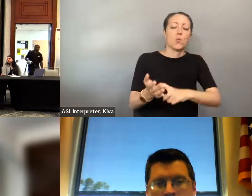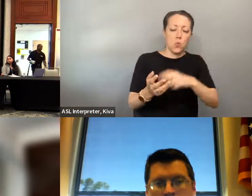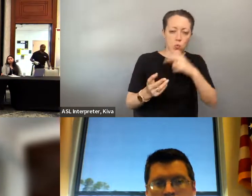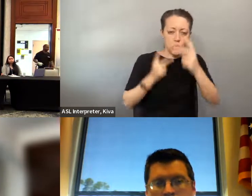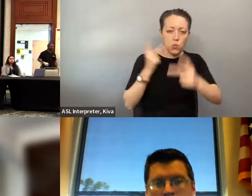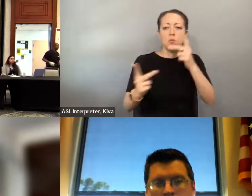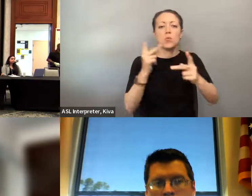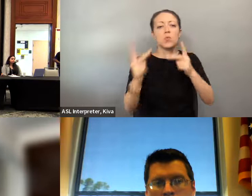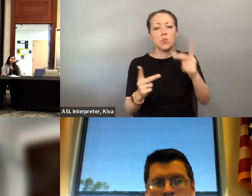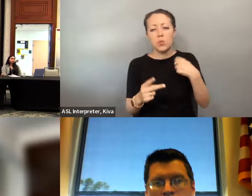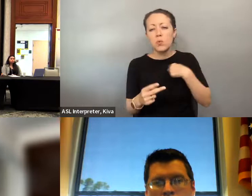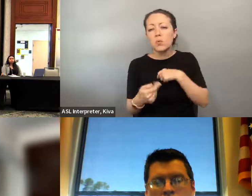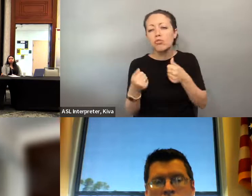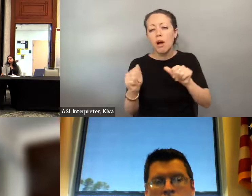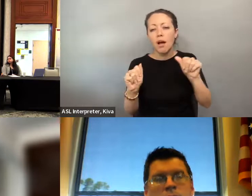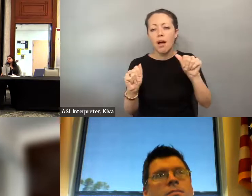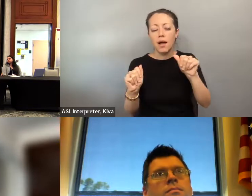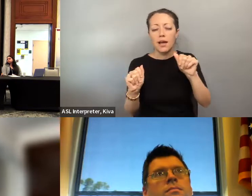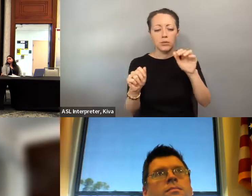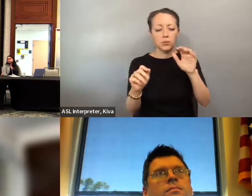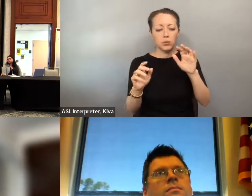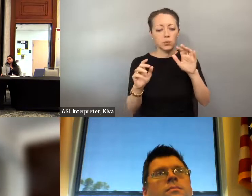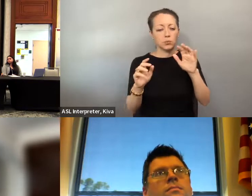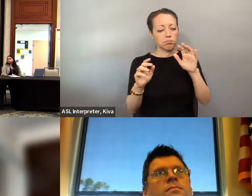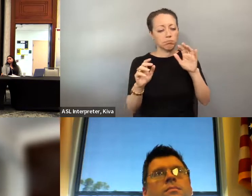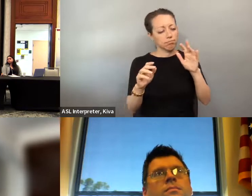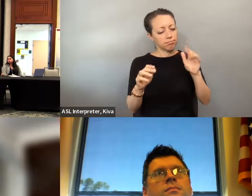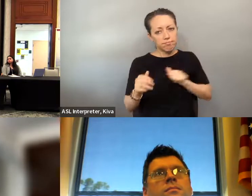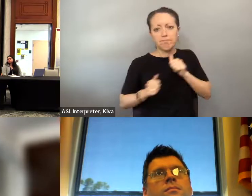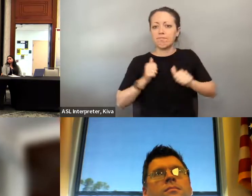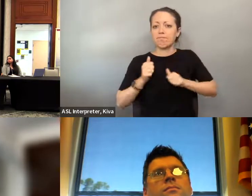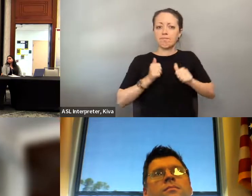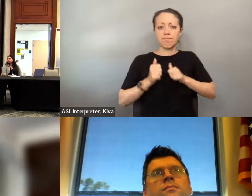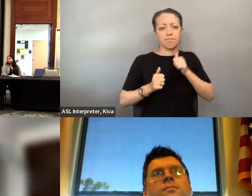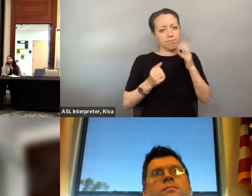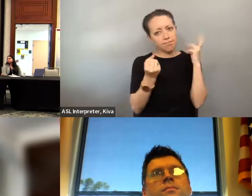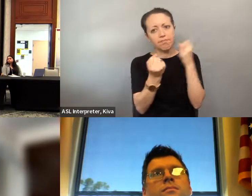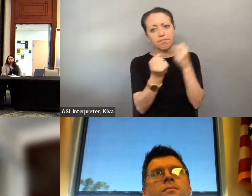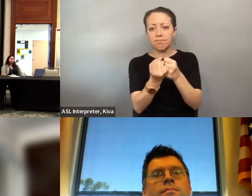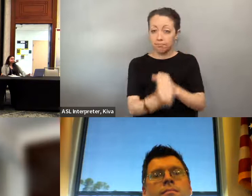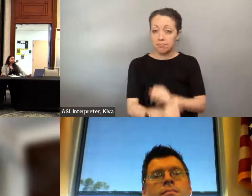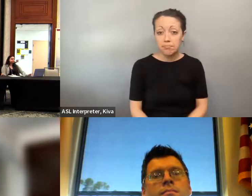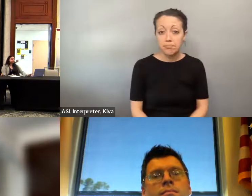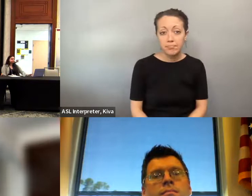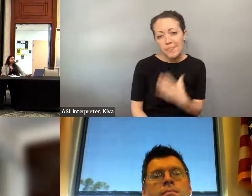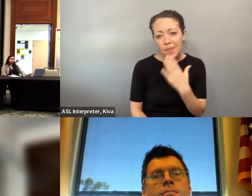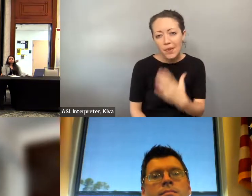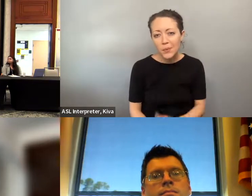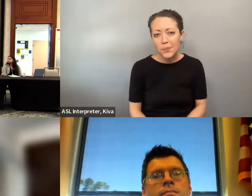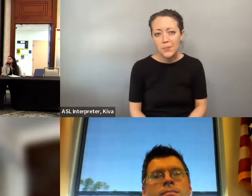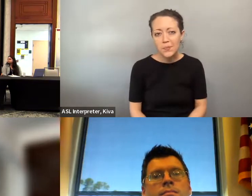put in their disability, one of those layers often makes it more difficult for you to have full access and we are You layer onto that racial differences, or if we have an immigrant background and then, if you put in there a disability, one of those layers often makes it more difficult for you to have full access and we are definitely aware of that and try to in every way that we can place ourselves in environments where we definitely aware of that and try to in every way that we